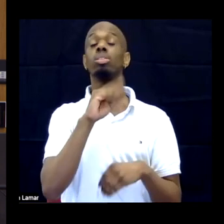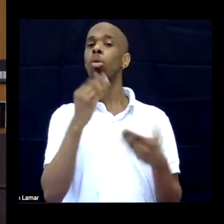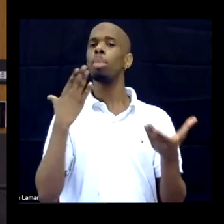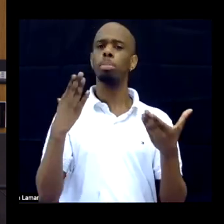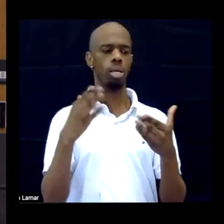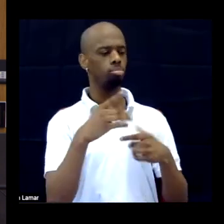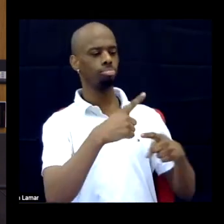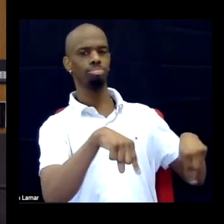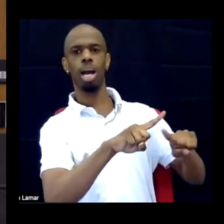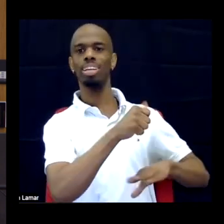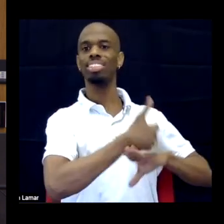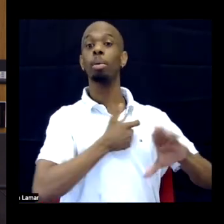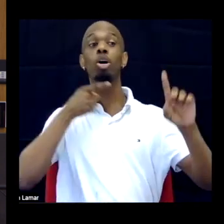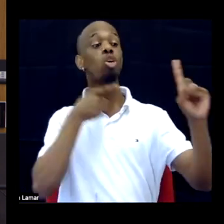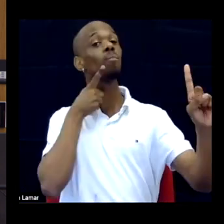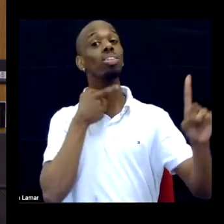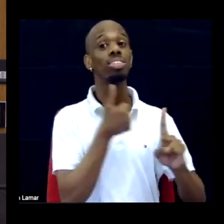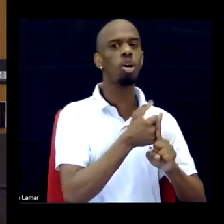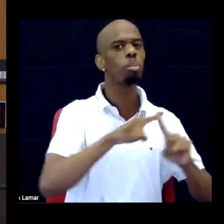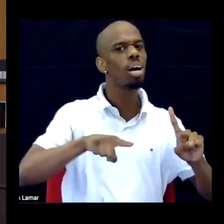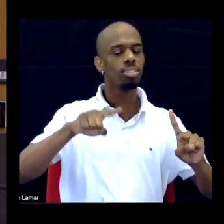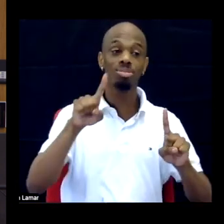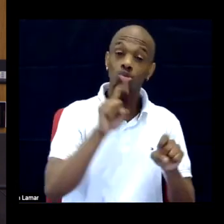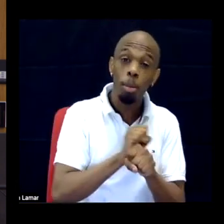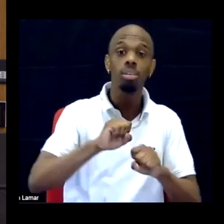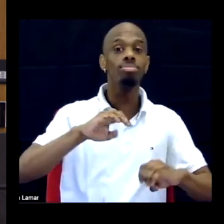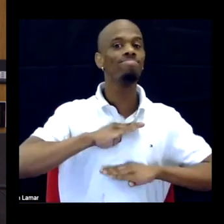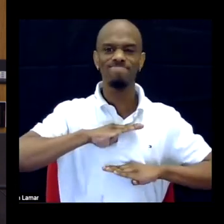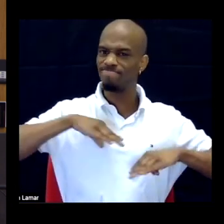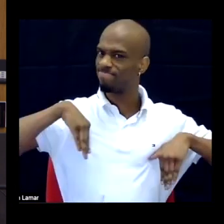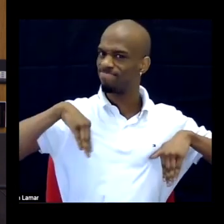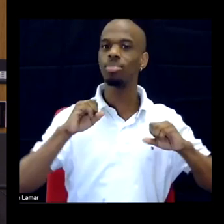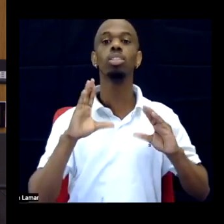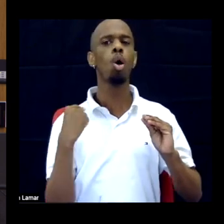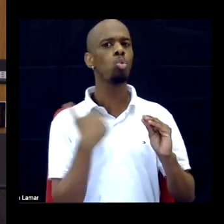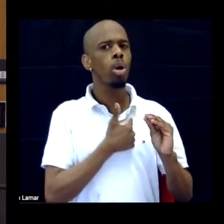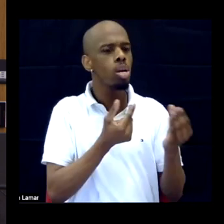we want and this is an ample of responding to disabling violence.